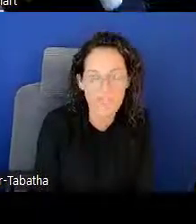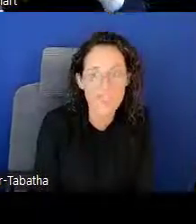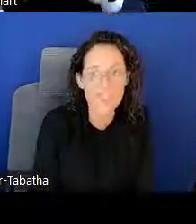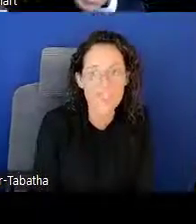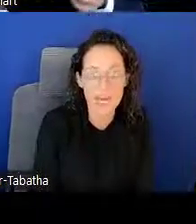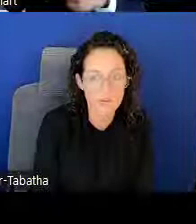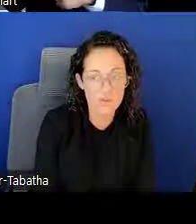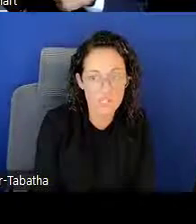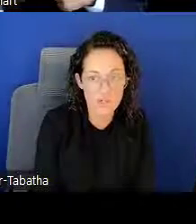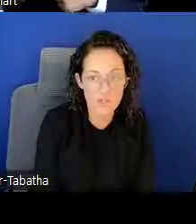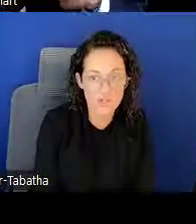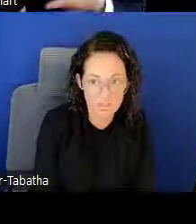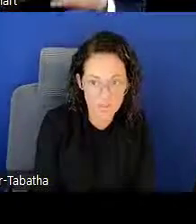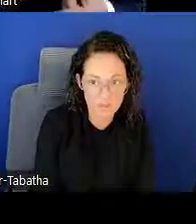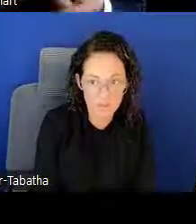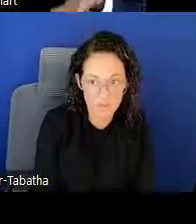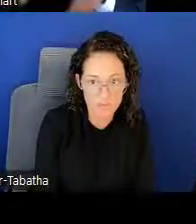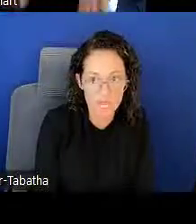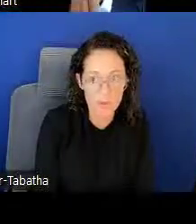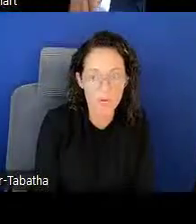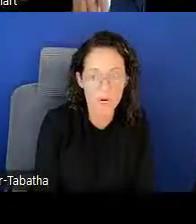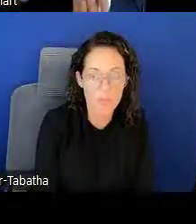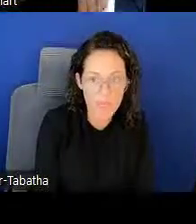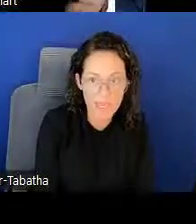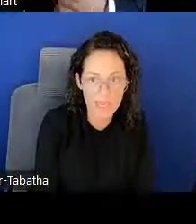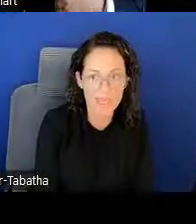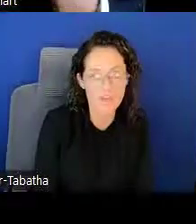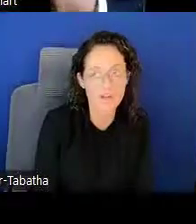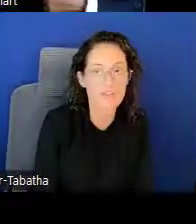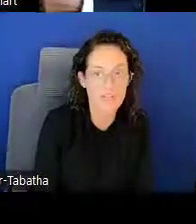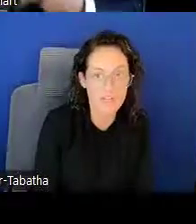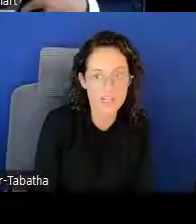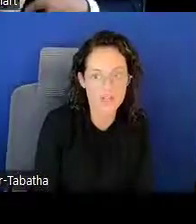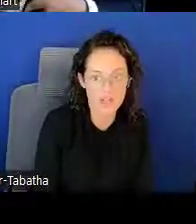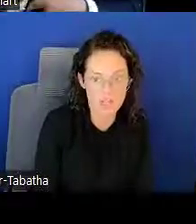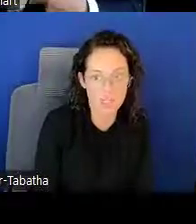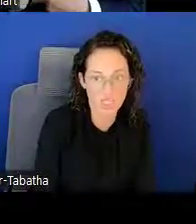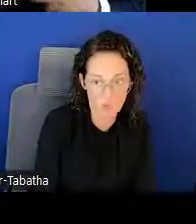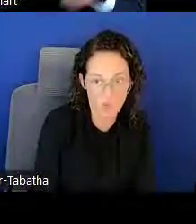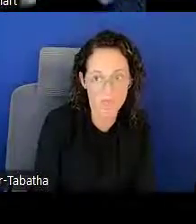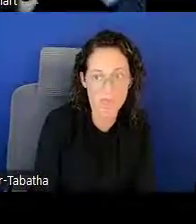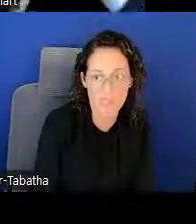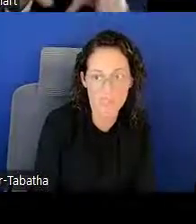and this is not a research grant. Again, we are paying your financial student loans,